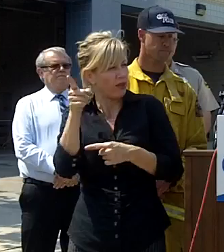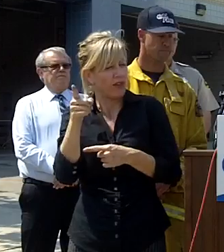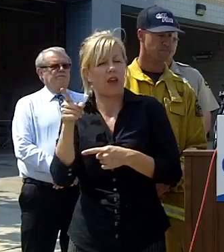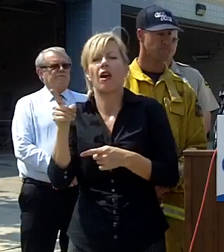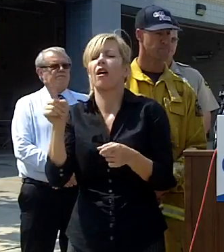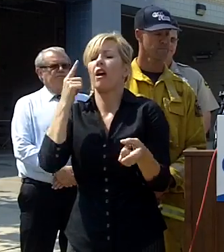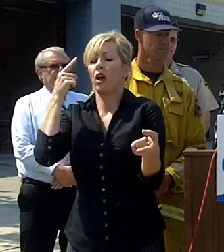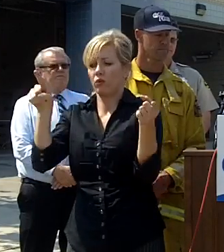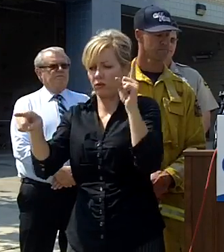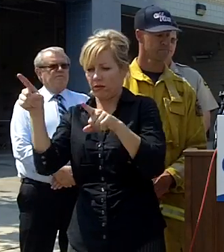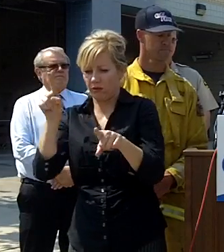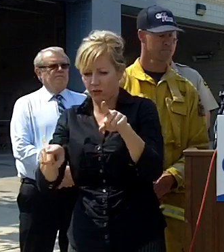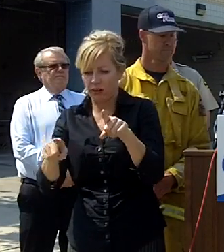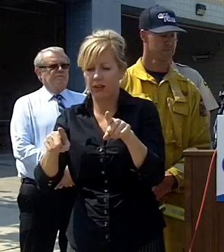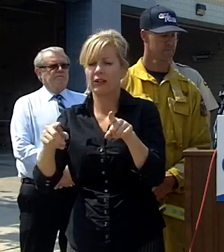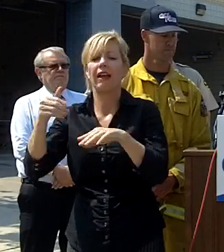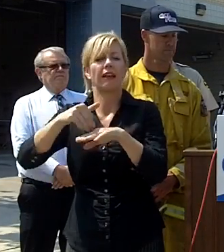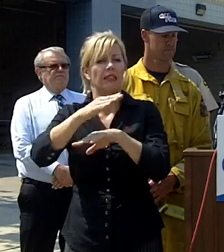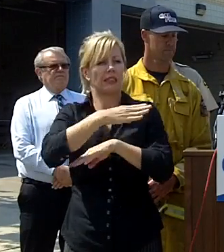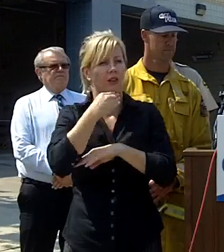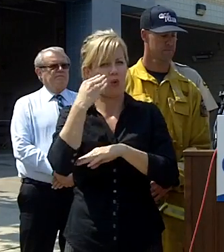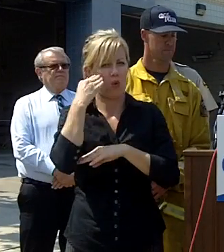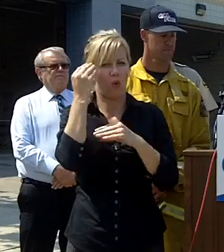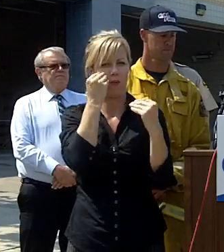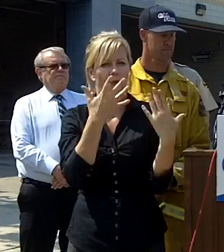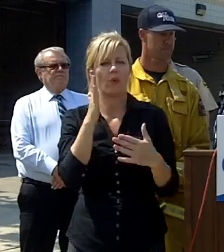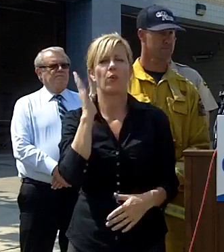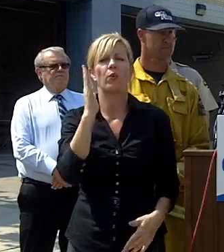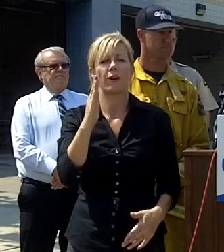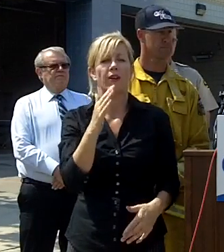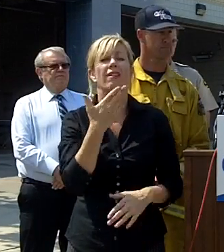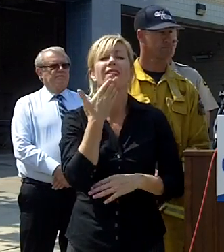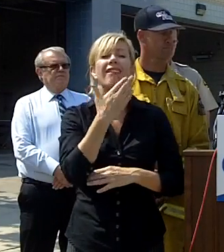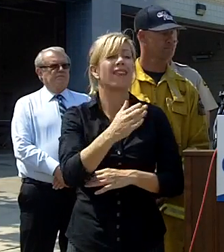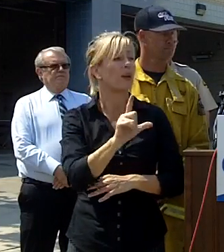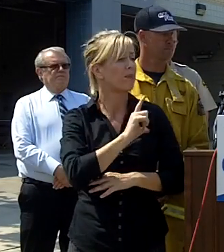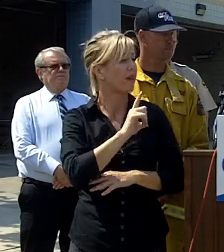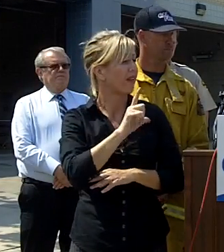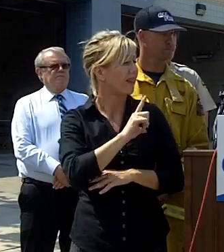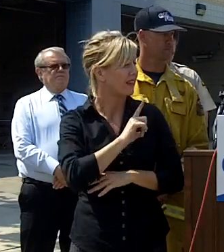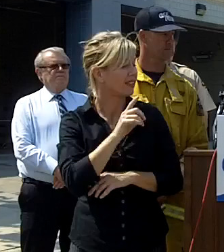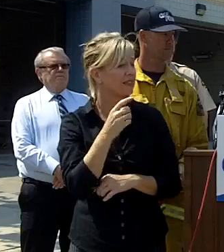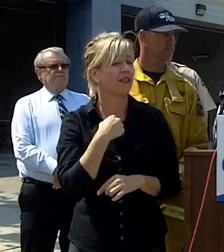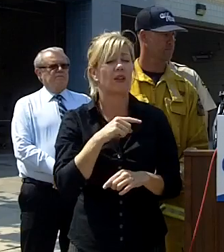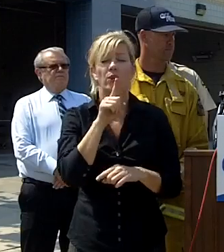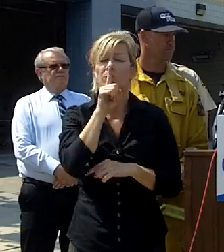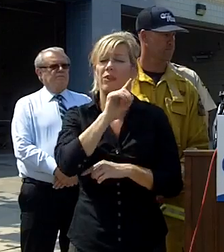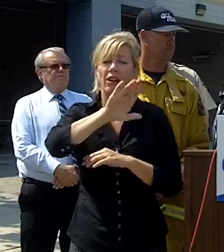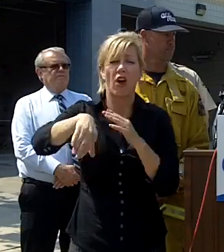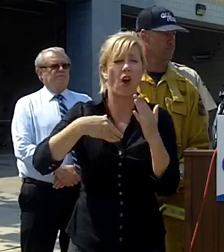our our police departments all neighboring Police Department's helped out the Carlsbad